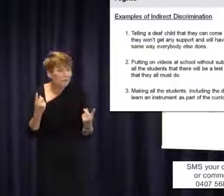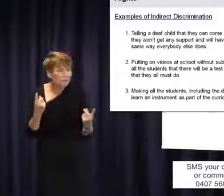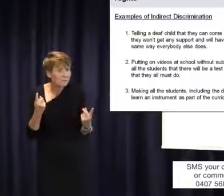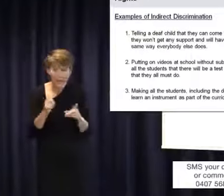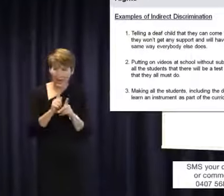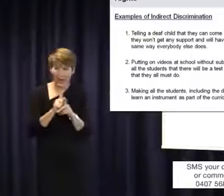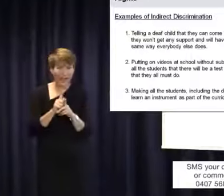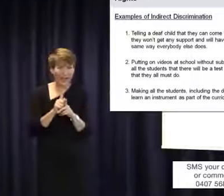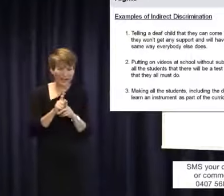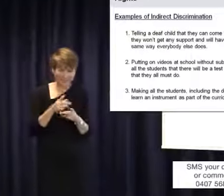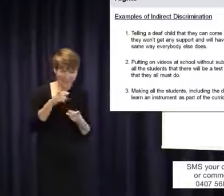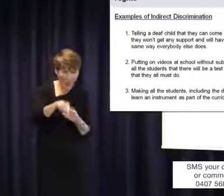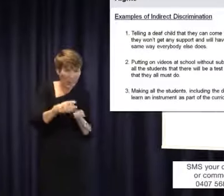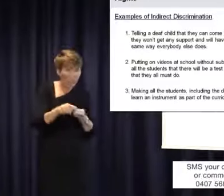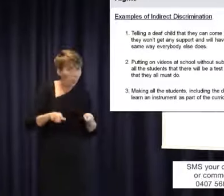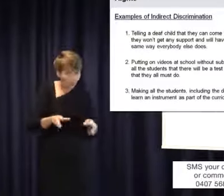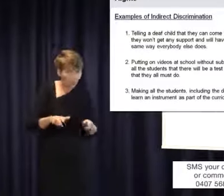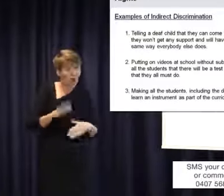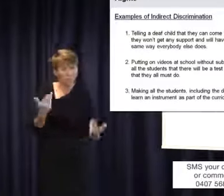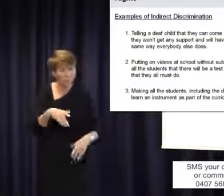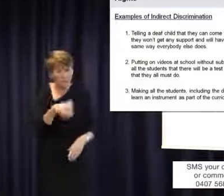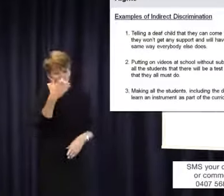someone in a wheelchair, `Look, you'll just have to get your wheelchair up those steps